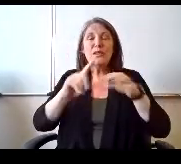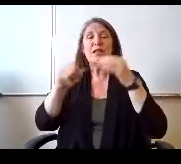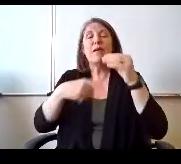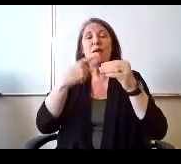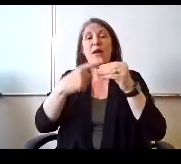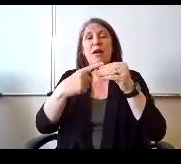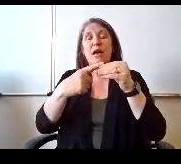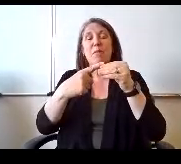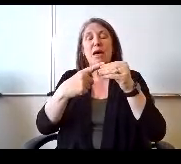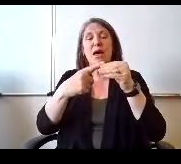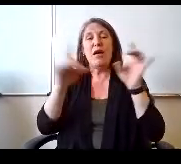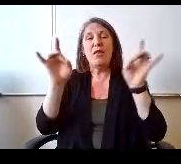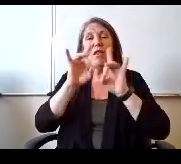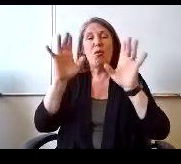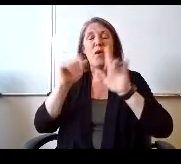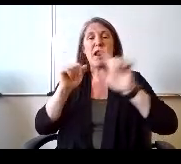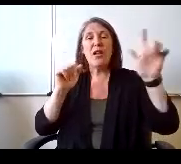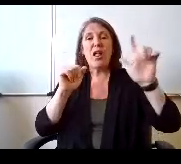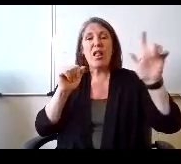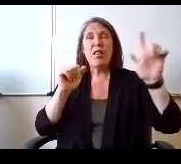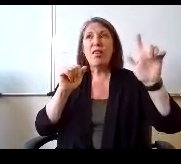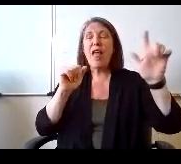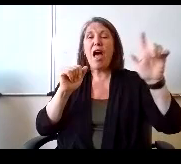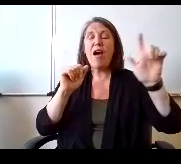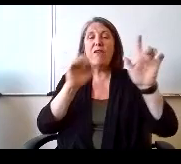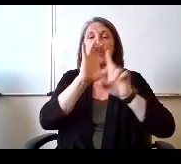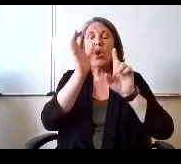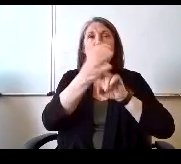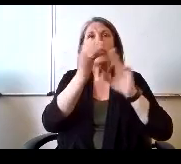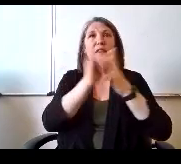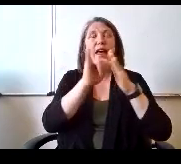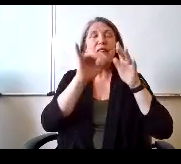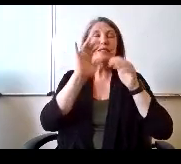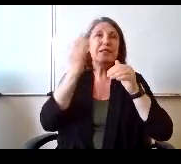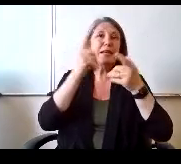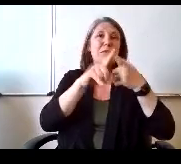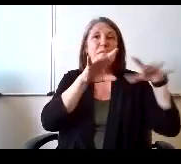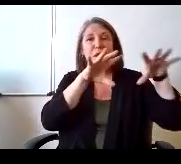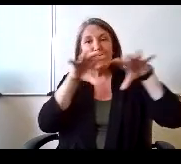radical left will culture that seems to be capturing so much of our nation.